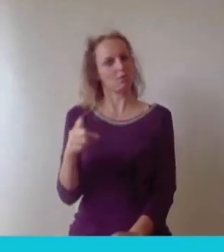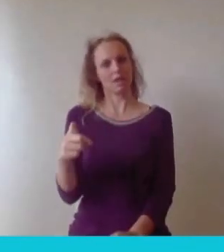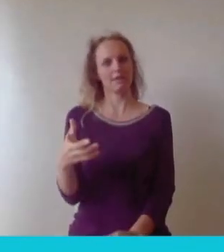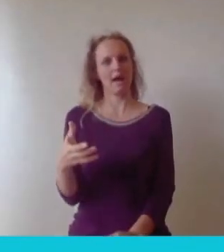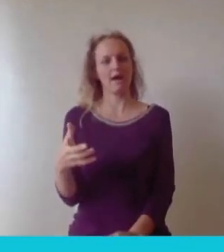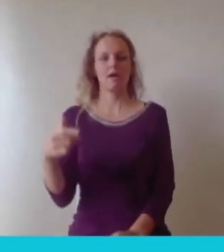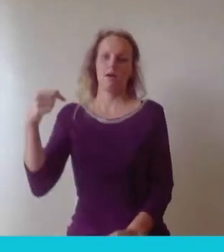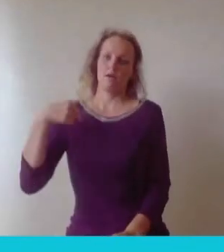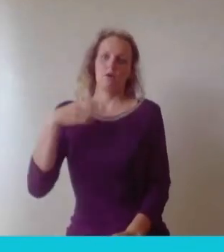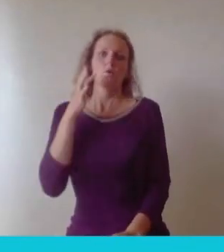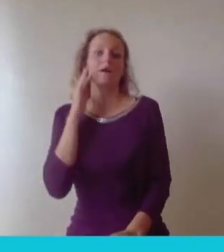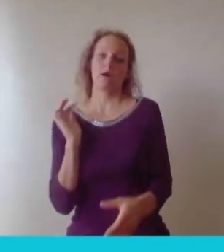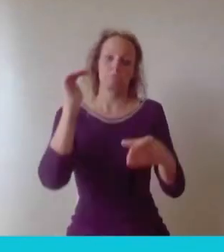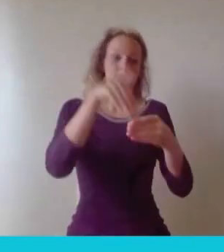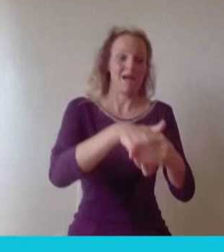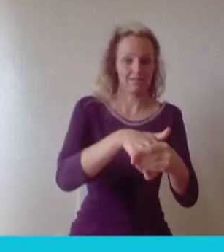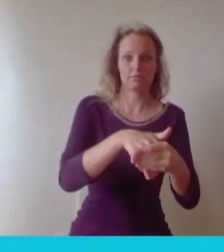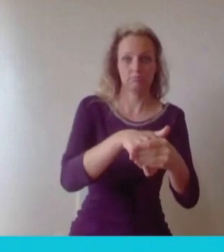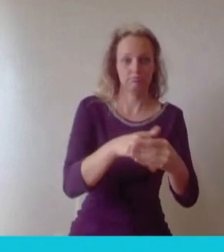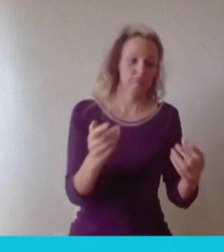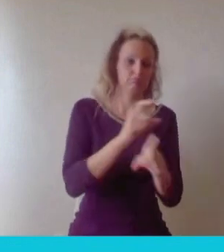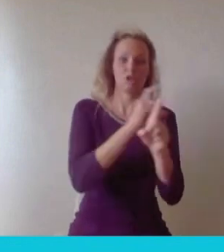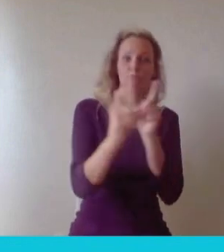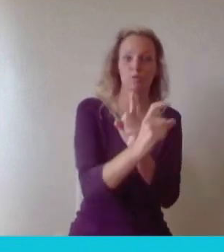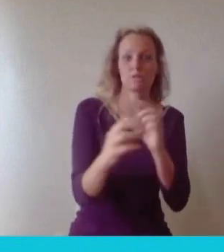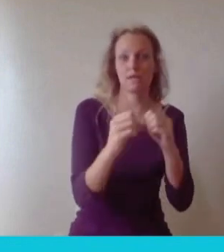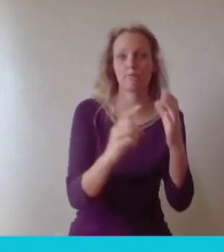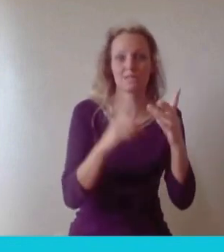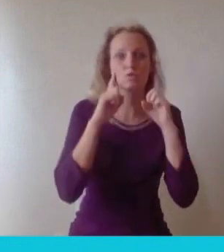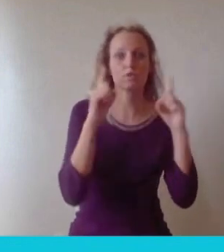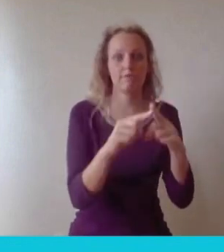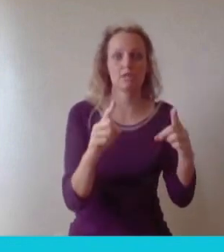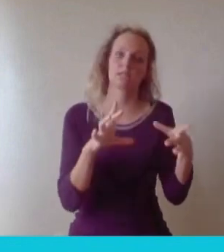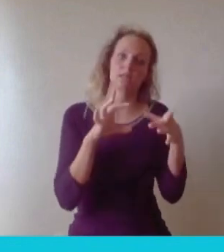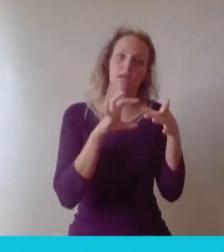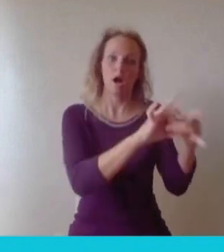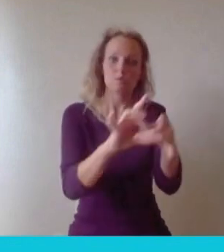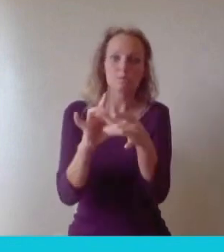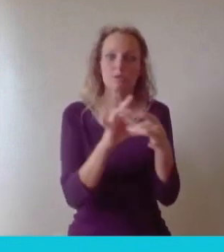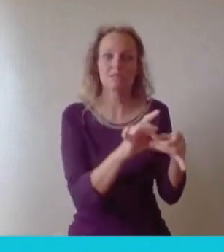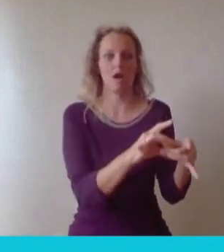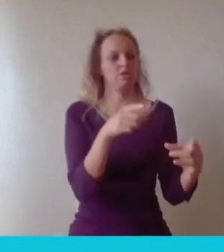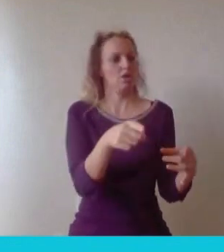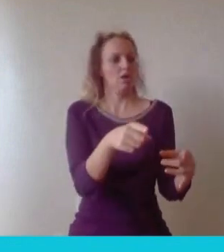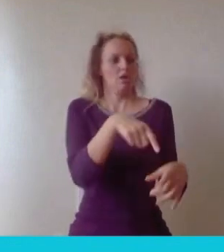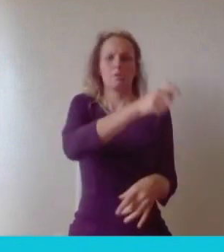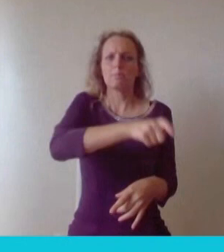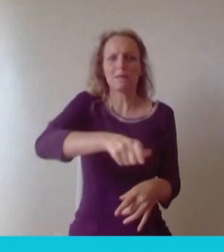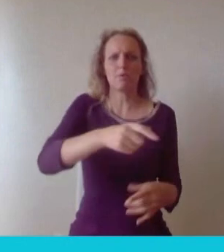to lecturers who were working on specific fields in computer vision who helped me find great hires and just by reaching back out to the